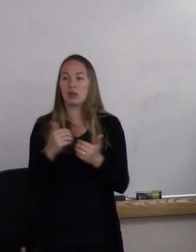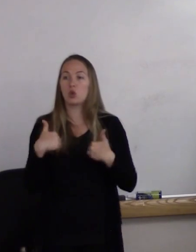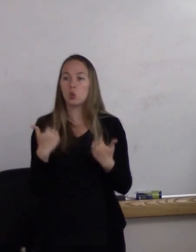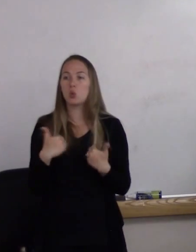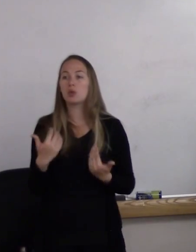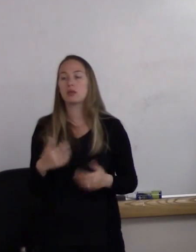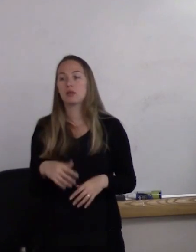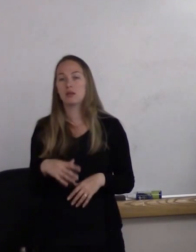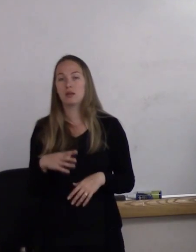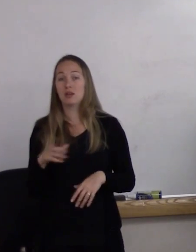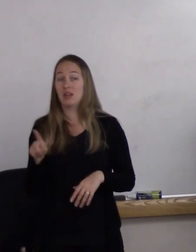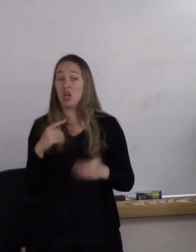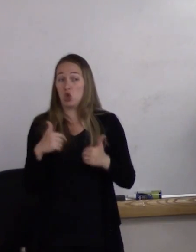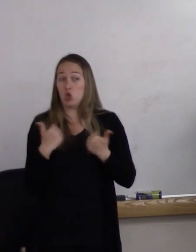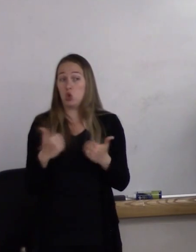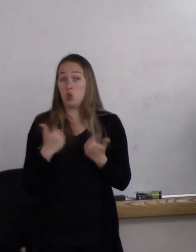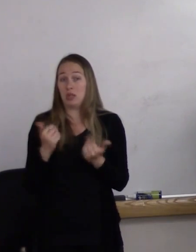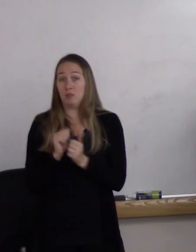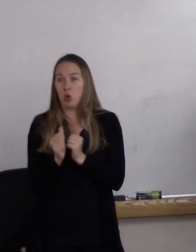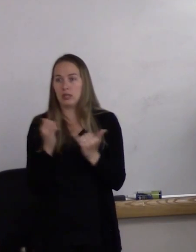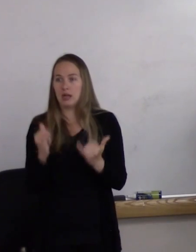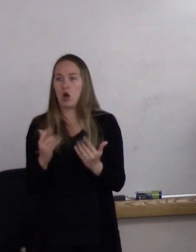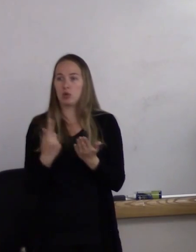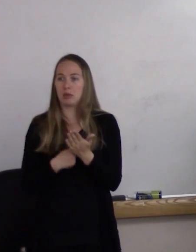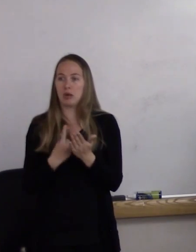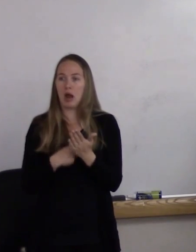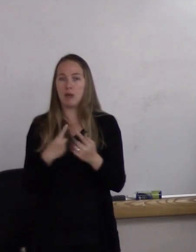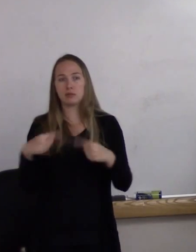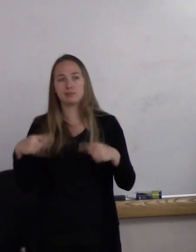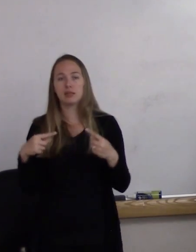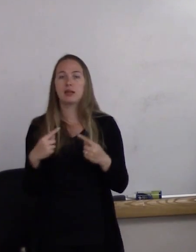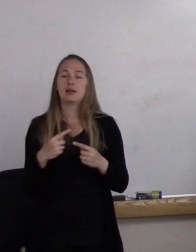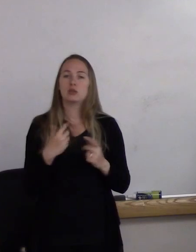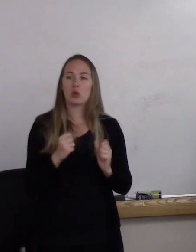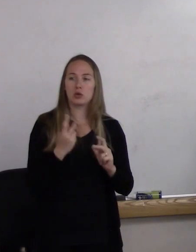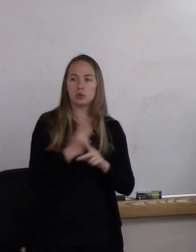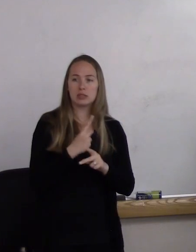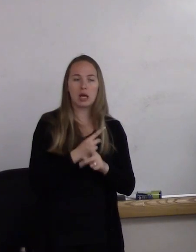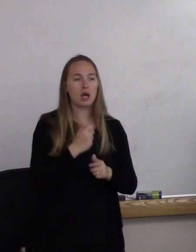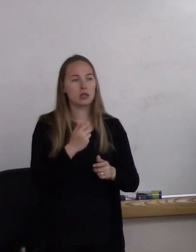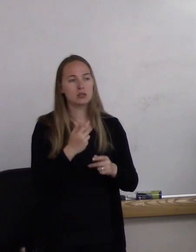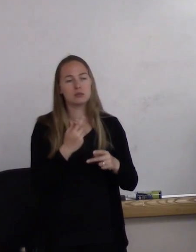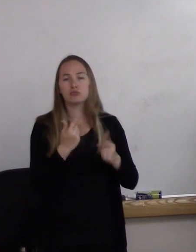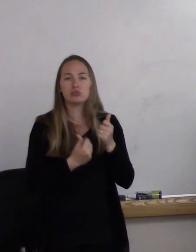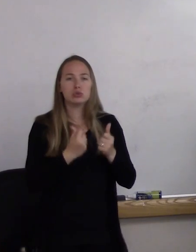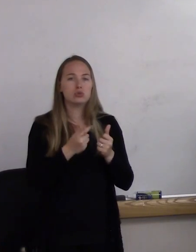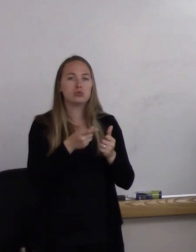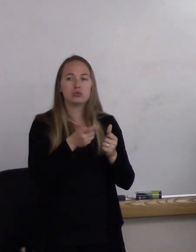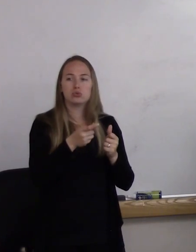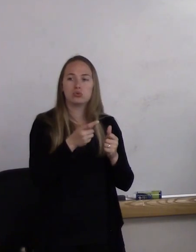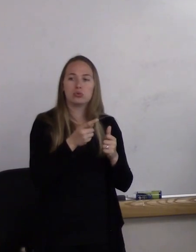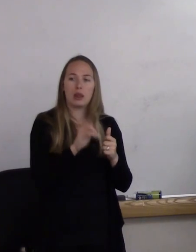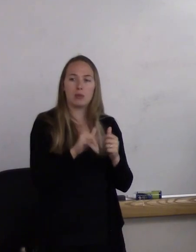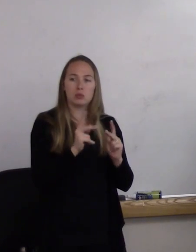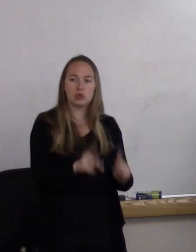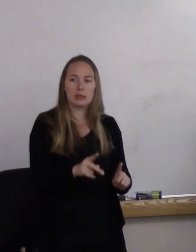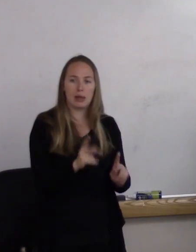and what teams can people play on and those kinds of things. So I hope that answered it a little bit.